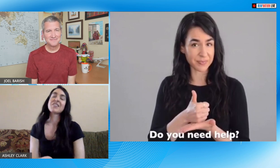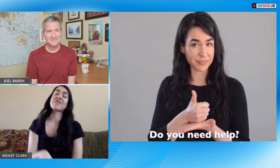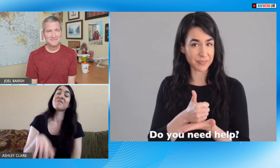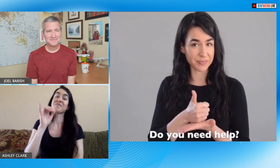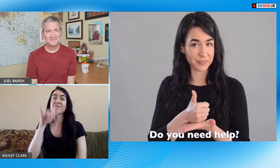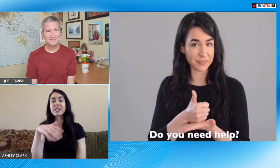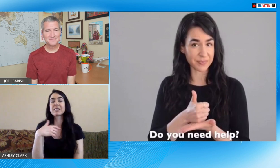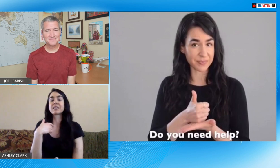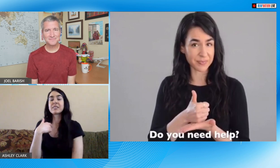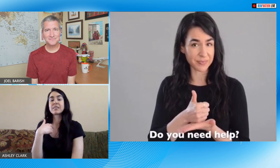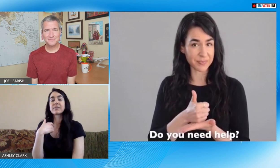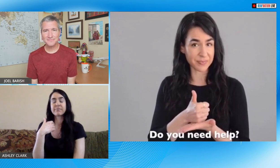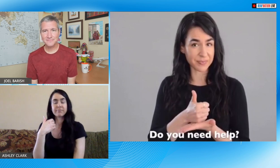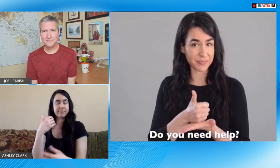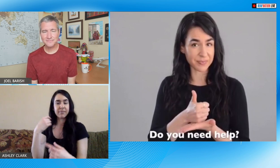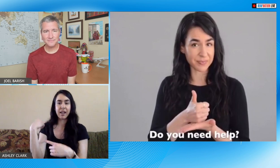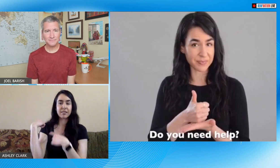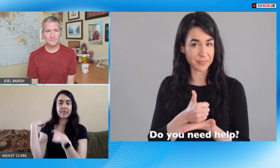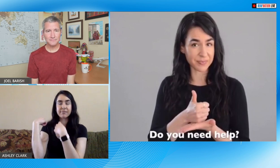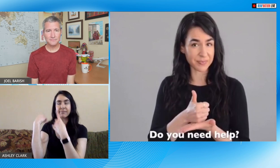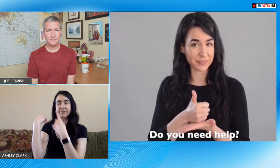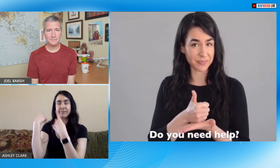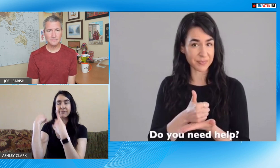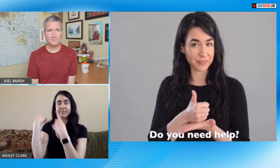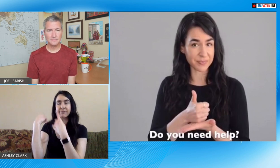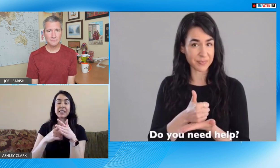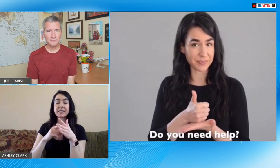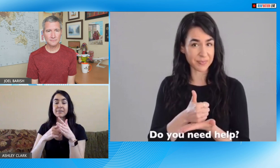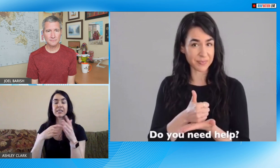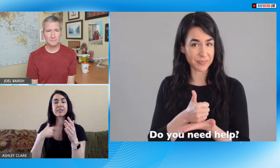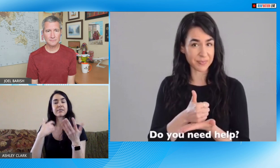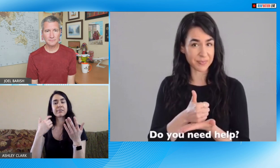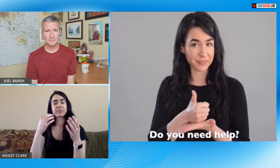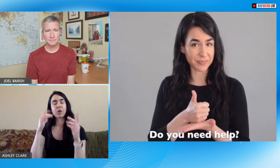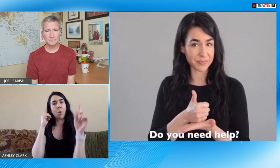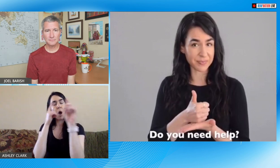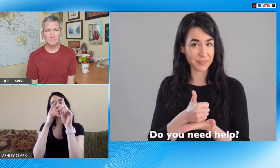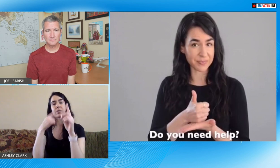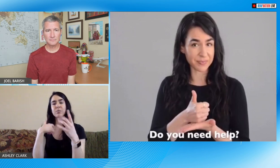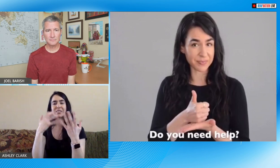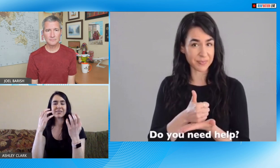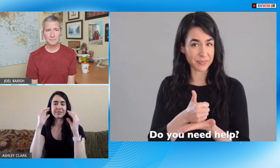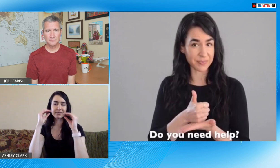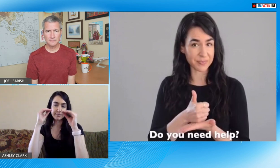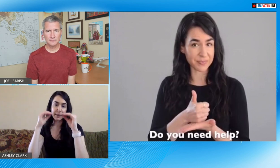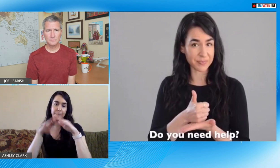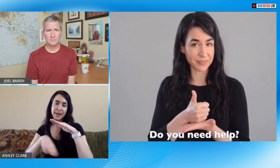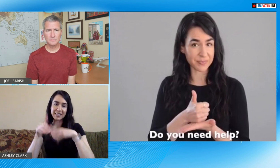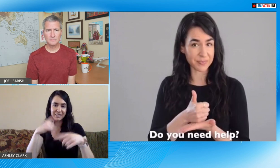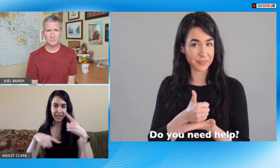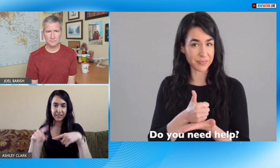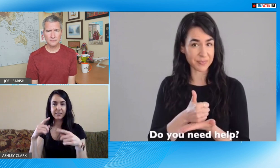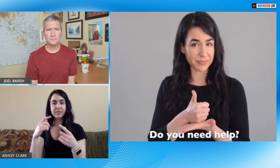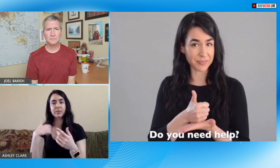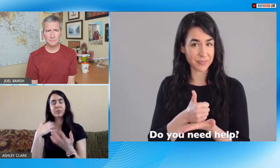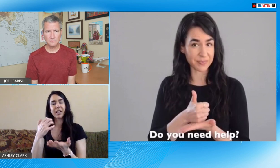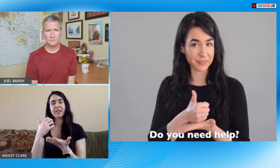important so really all along since the beginning my goal was to teach just